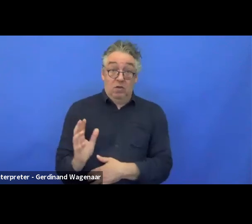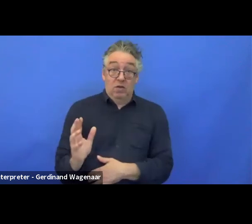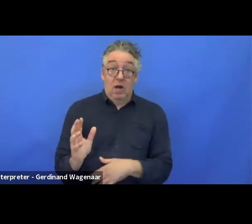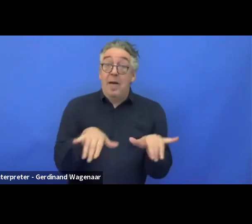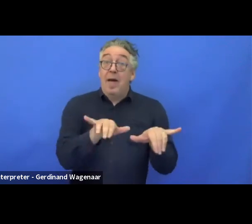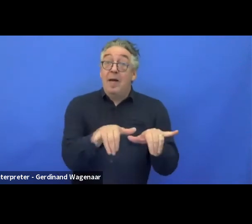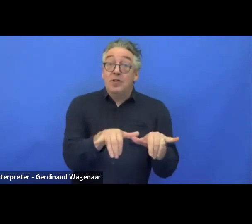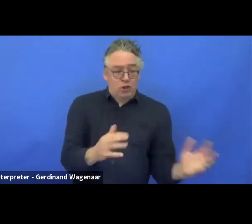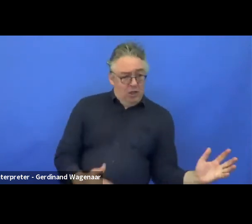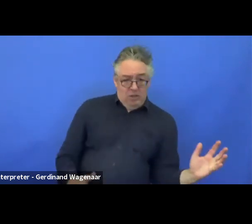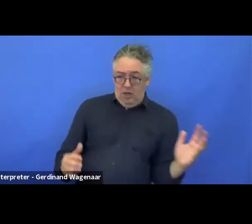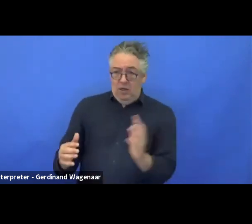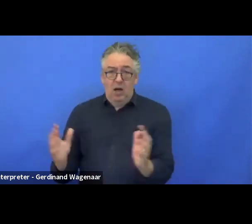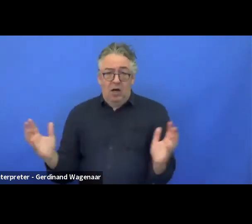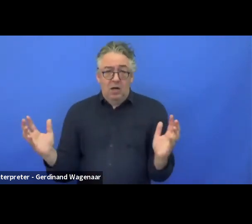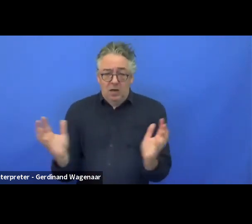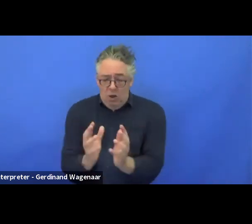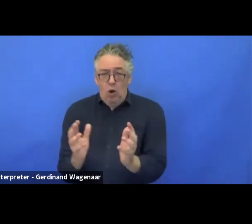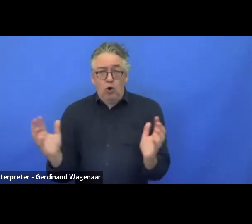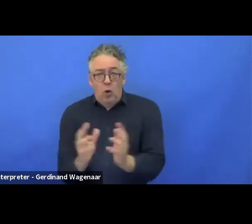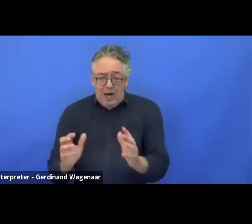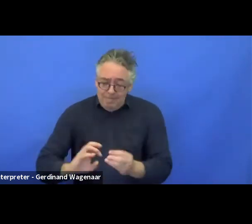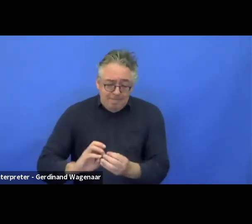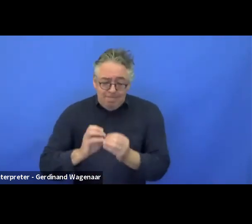That is where we are at the moment. Next slide, please.